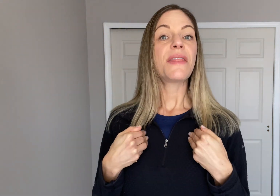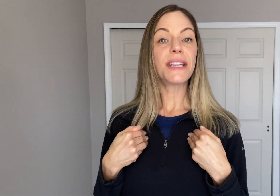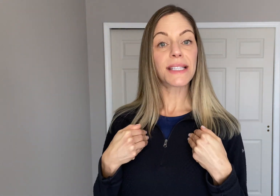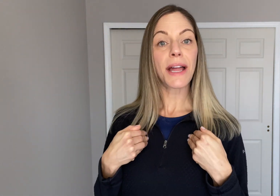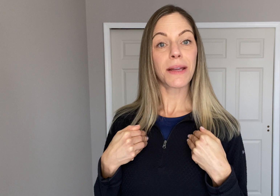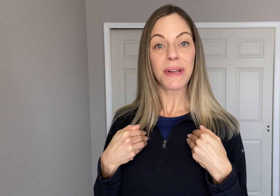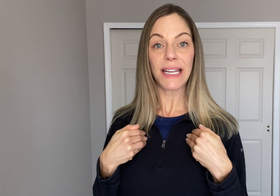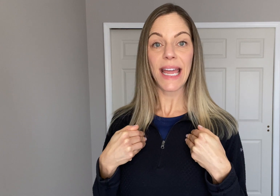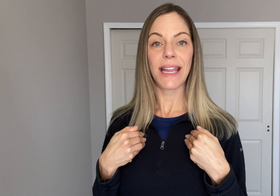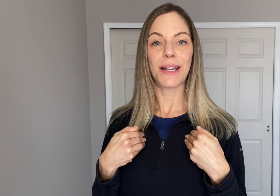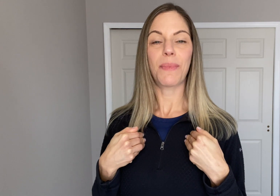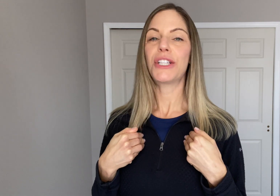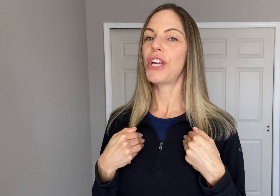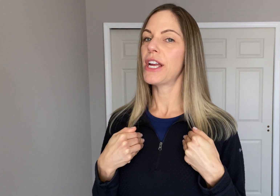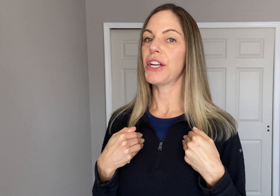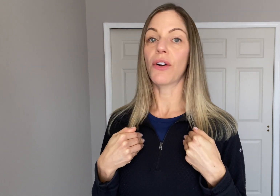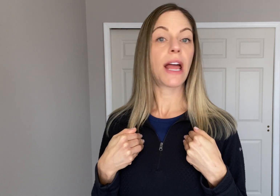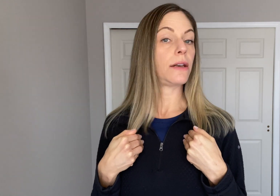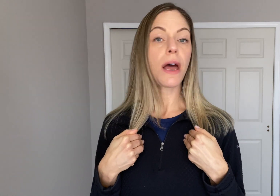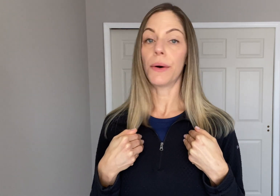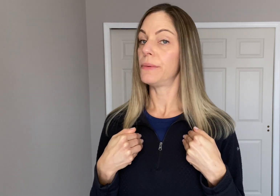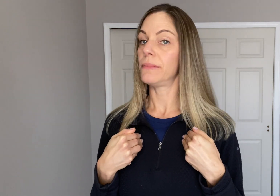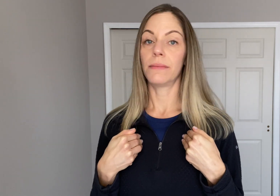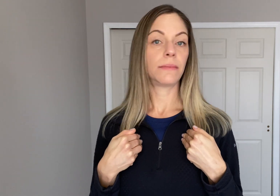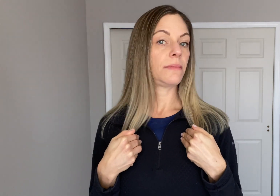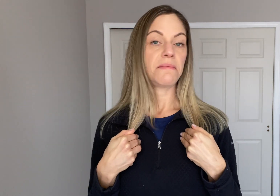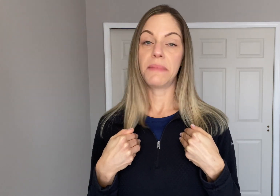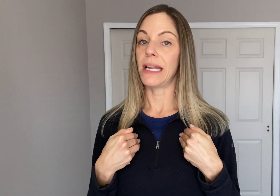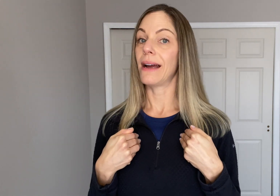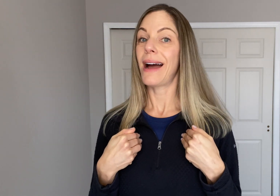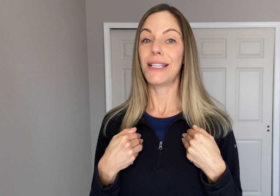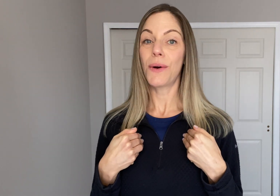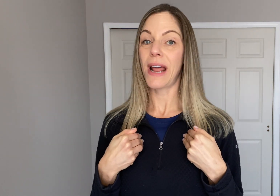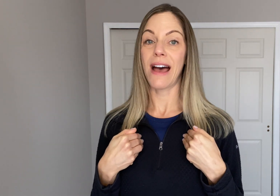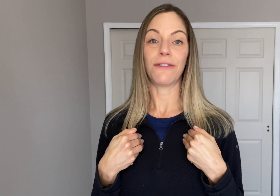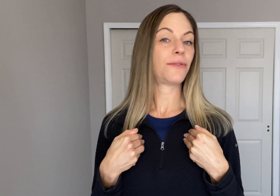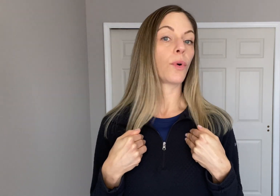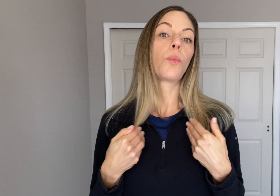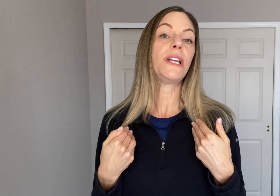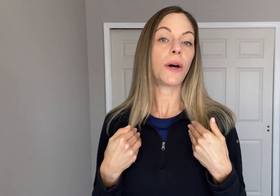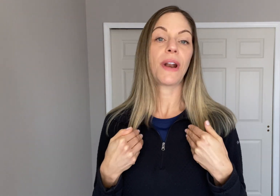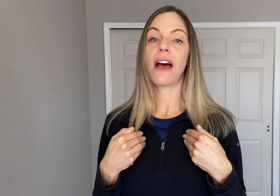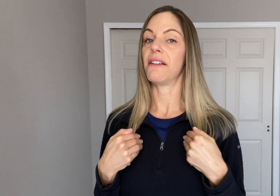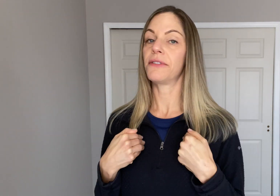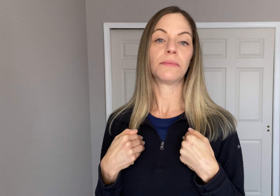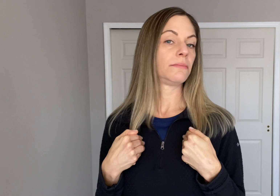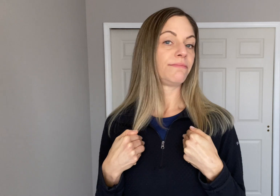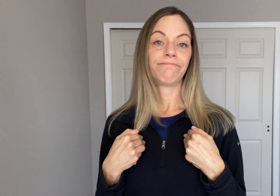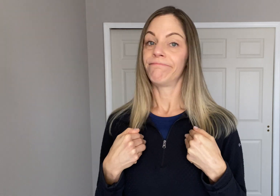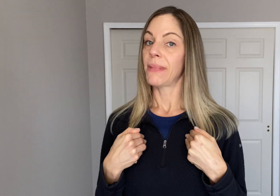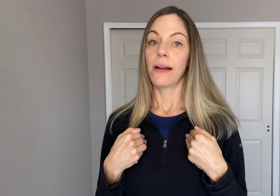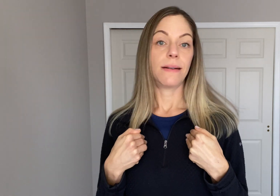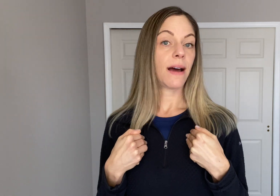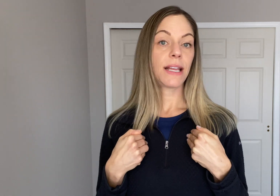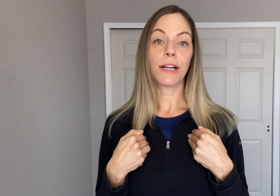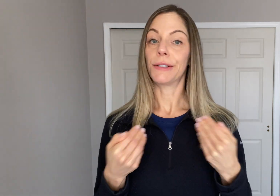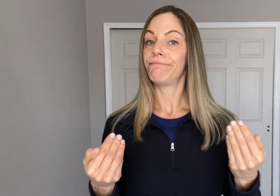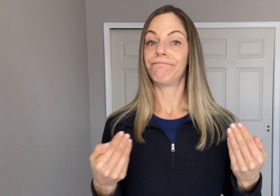This sign can be negated by shaking your head no. Meaning "I don't have..." or "We don't have..." "Not here."